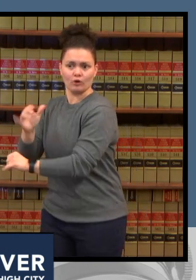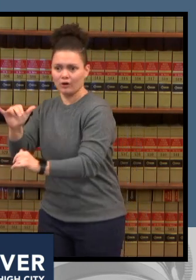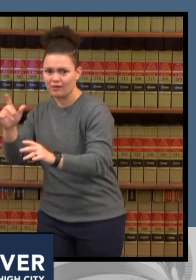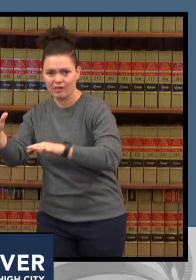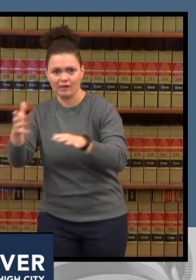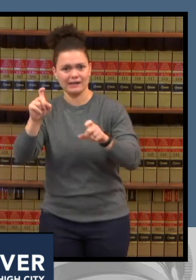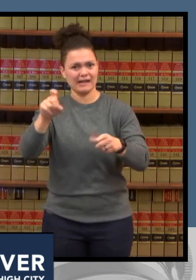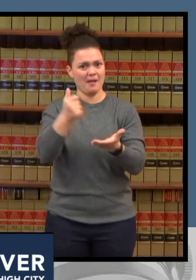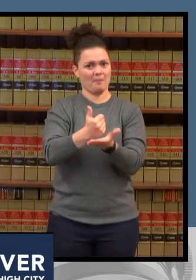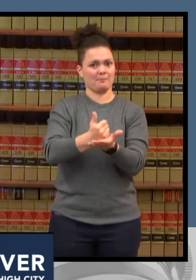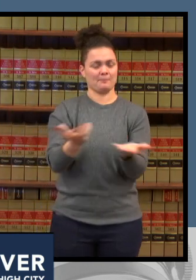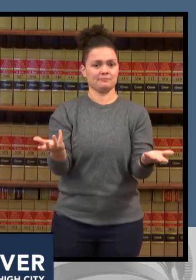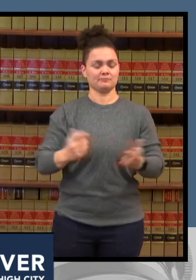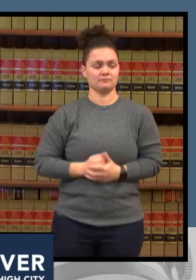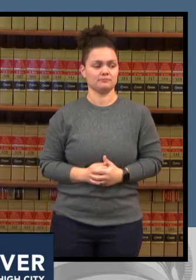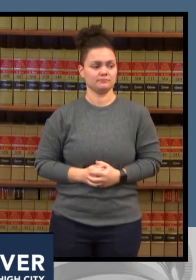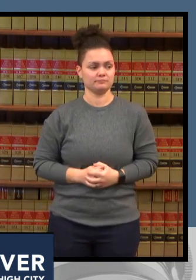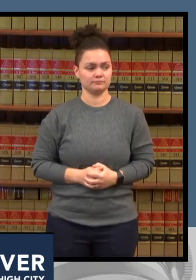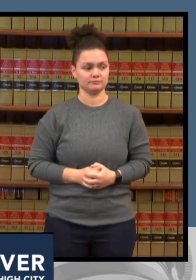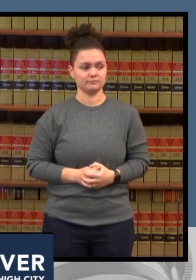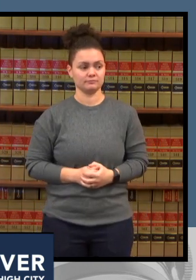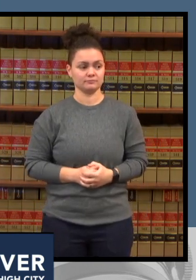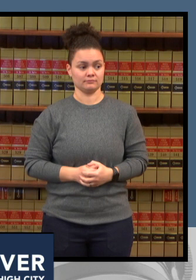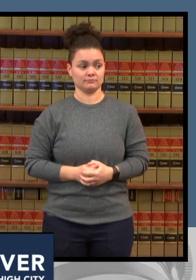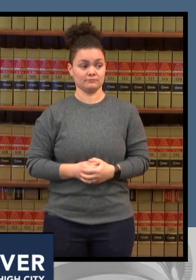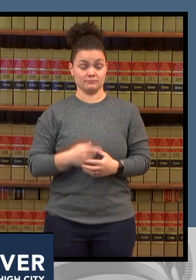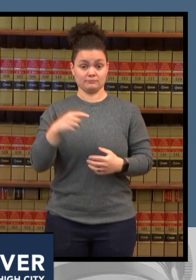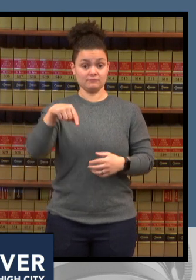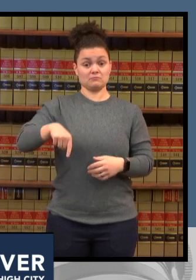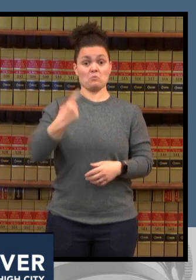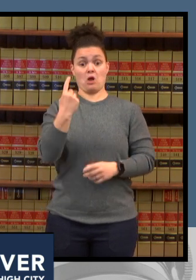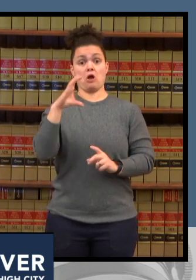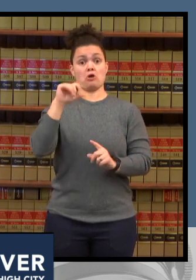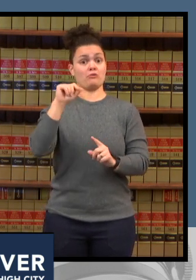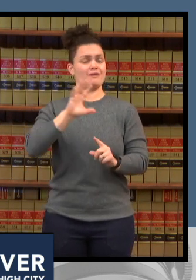less than 50 percent of the people in denver hospitals right now are denver residents